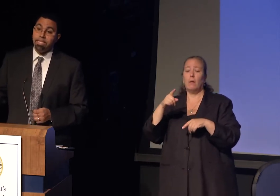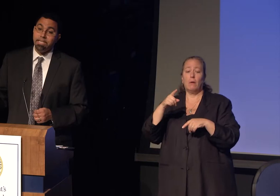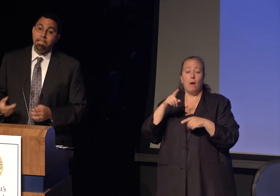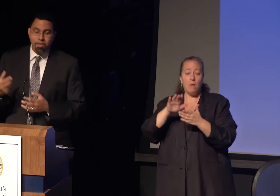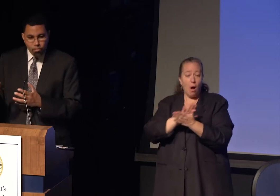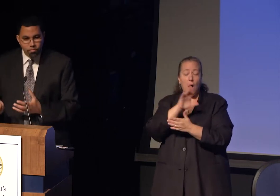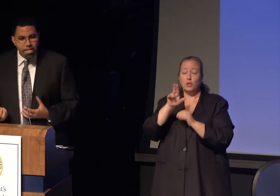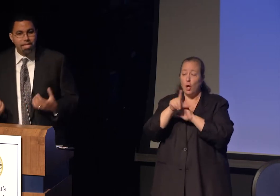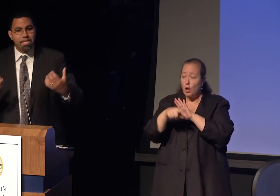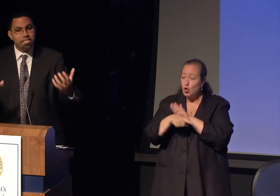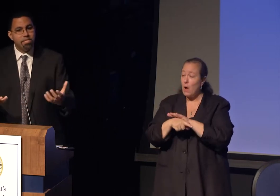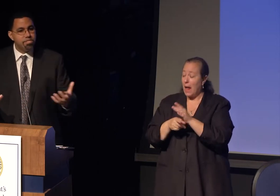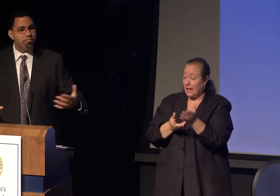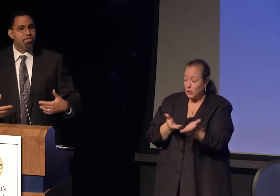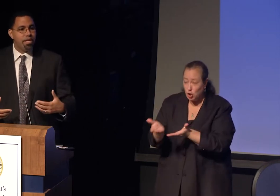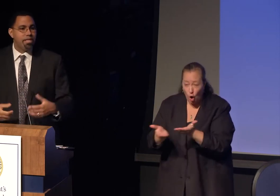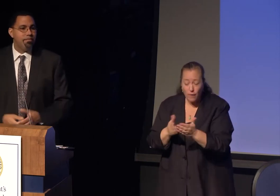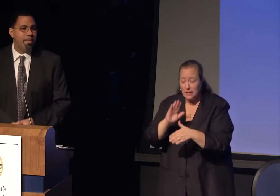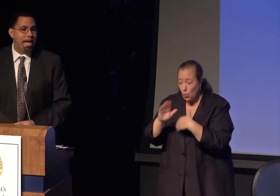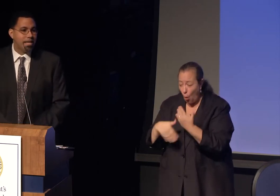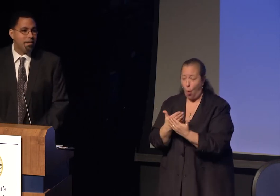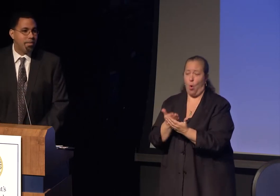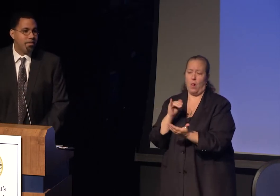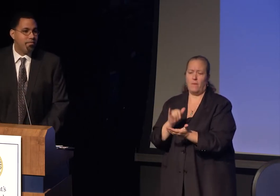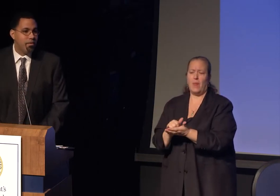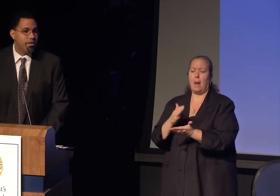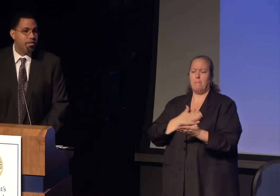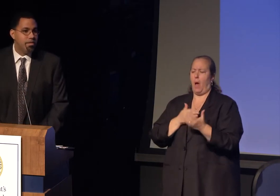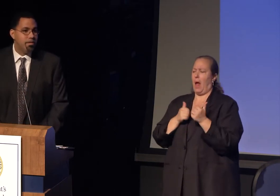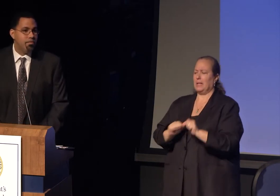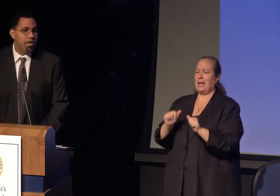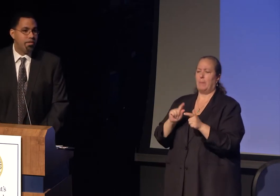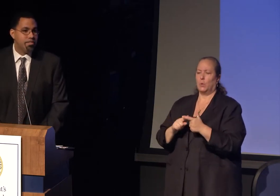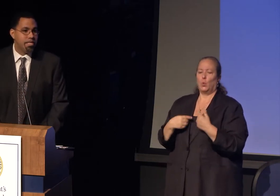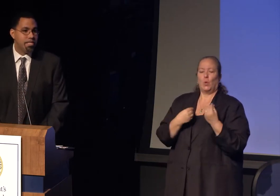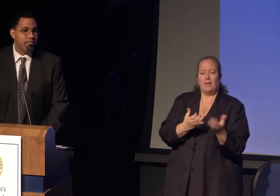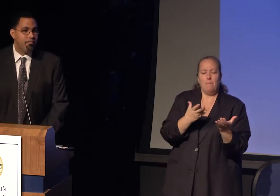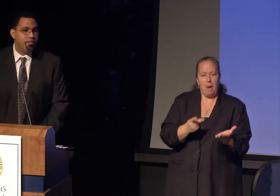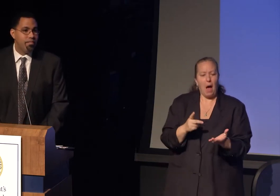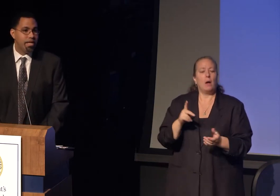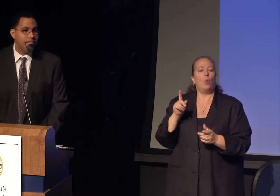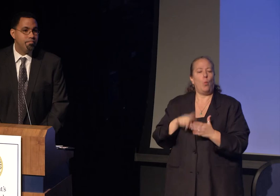that were really an extension of trying to give back and pay forward what others had done for me.